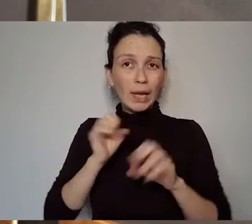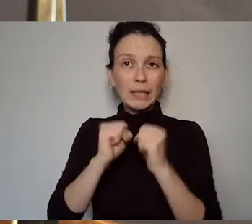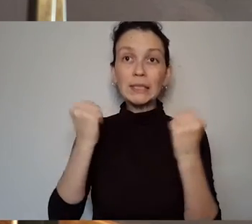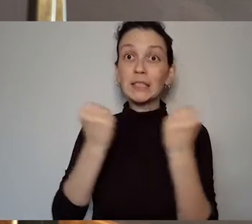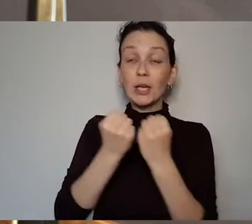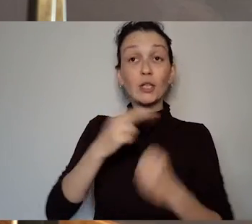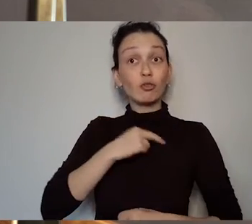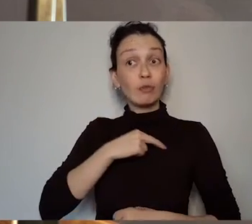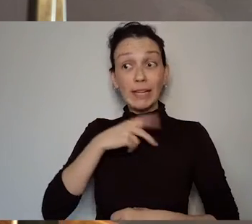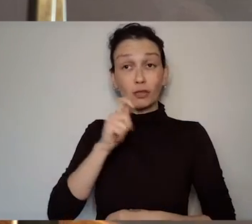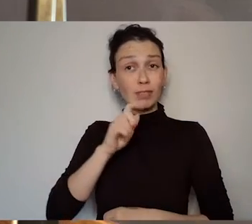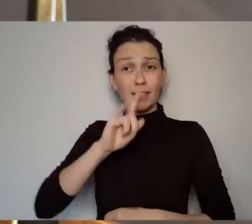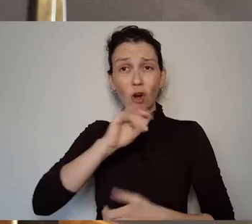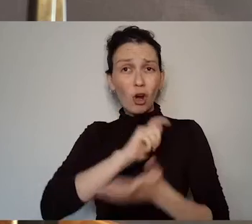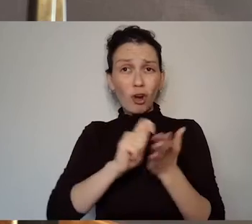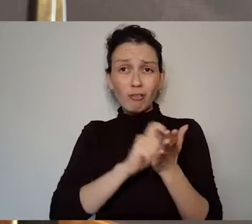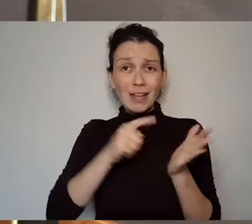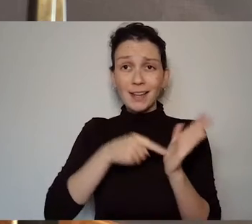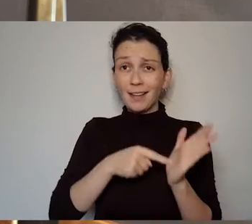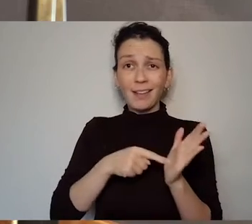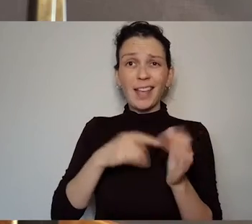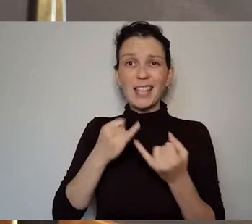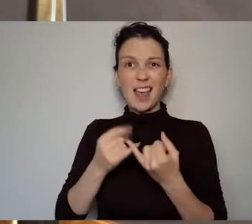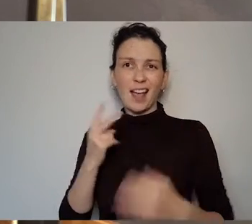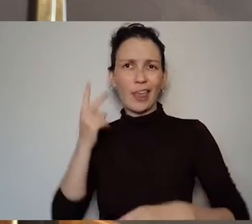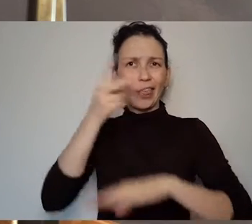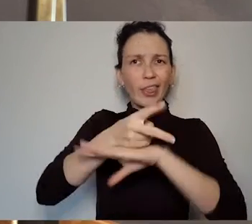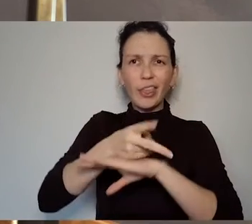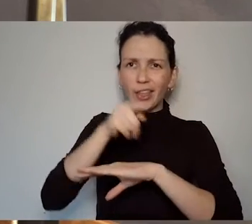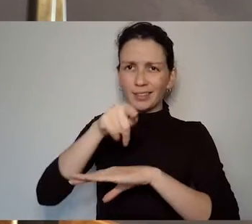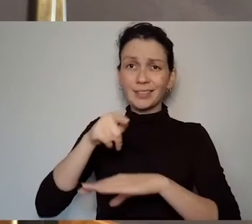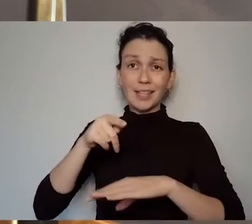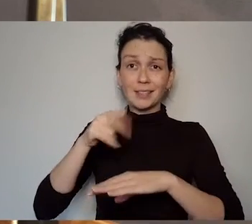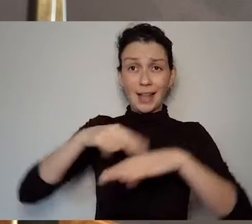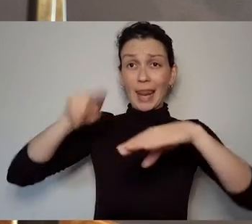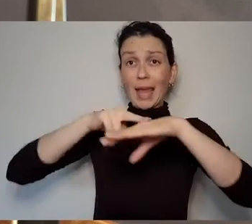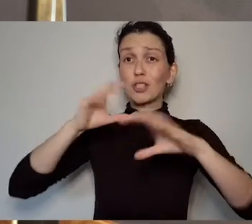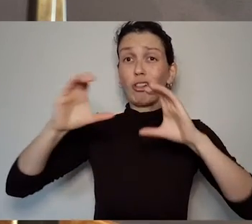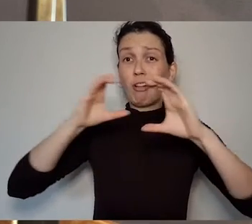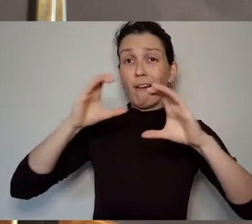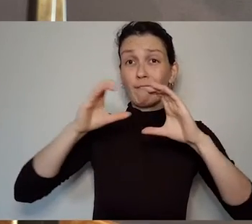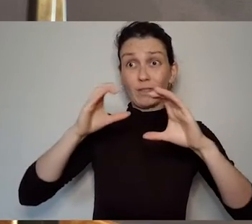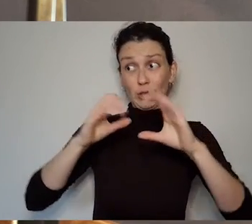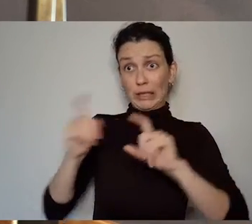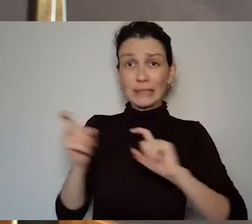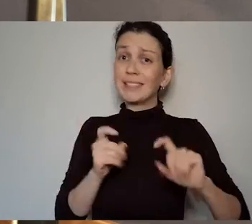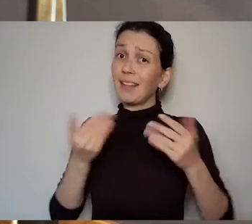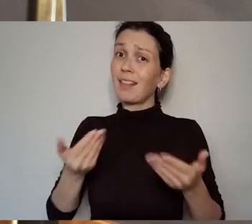into this more national conversation around - which is still ongoing - what women's bodies